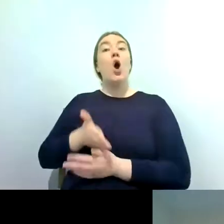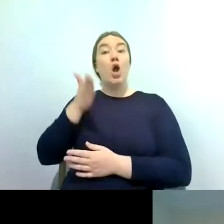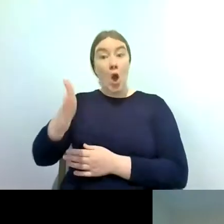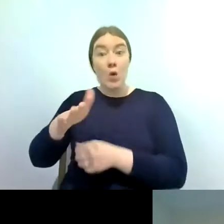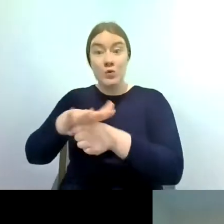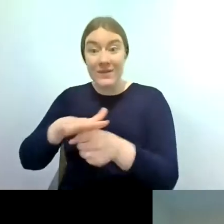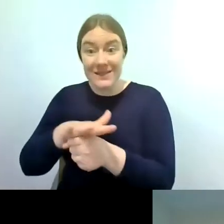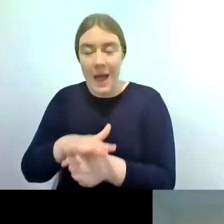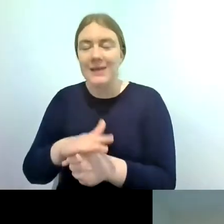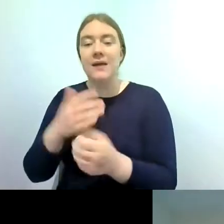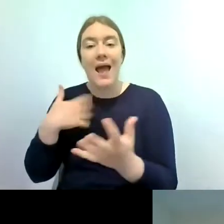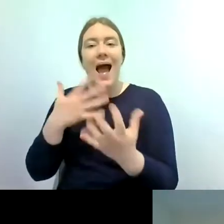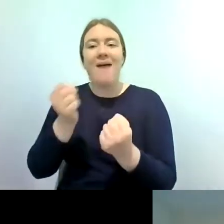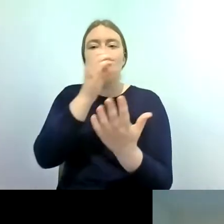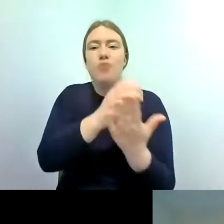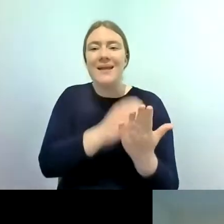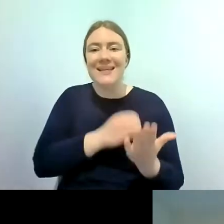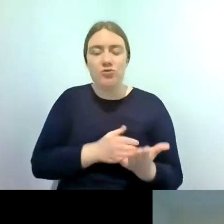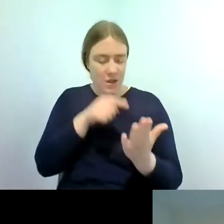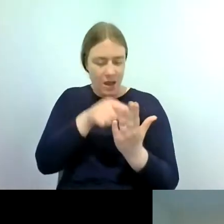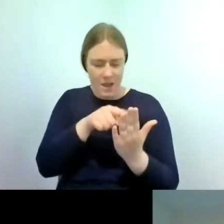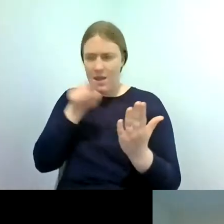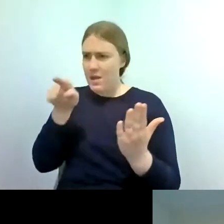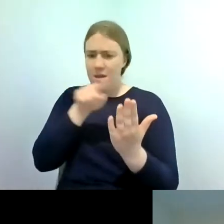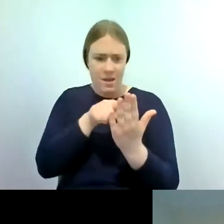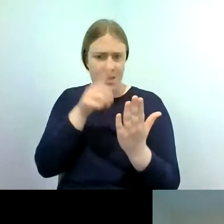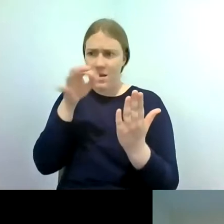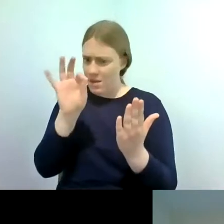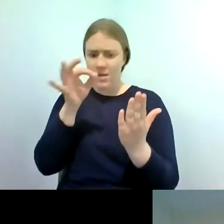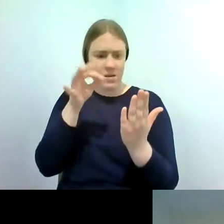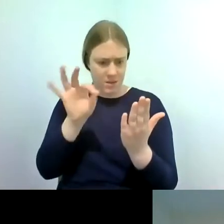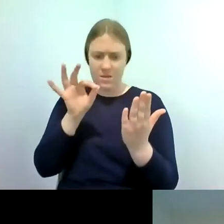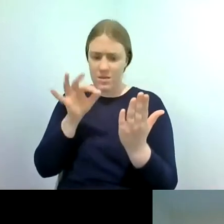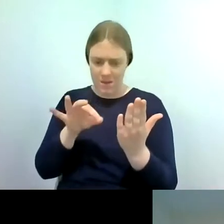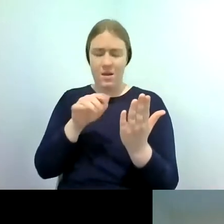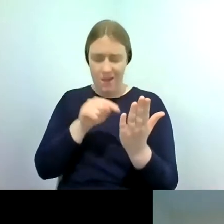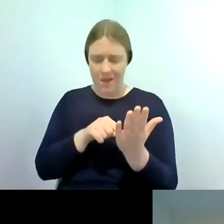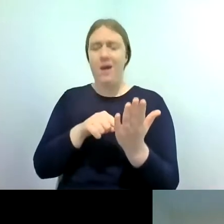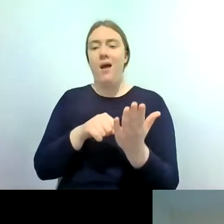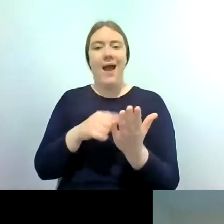criteria and that decides on what area in that site that you survey and once you've registered a